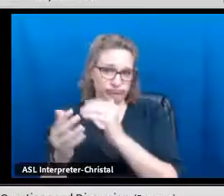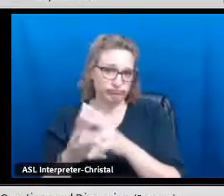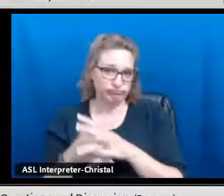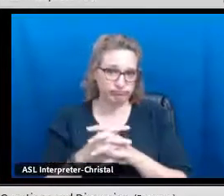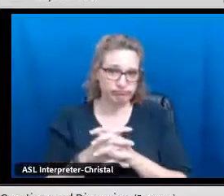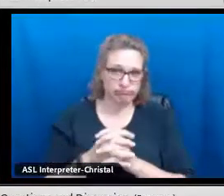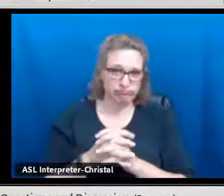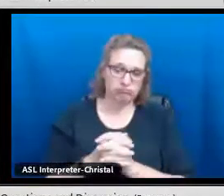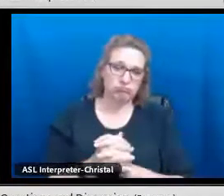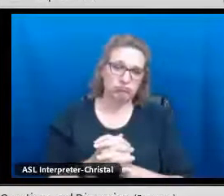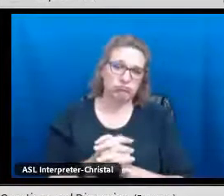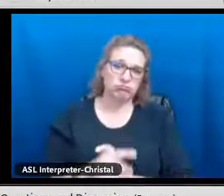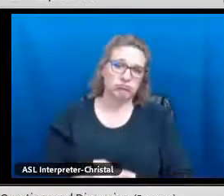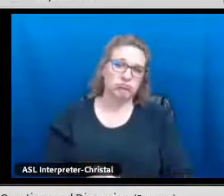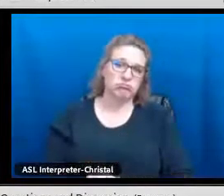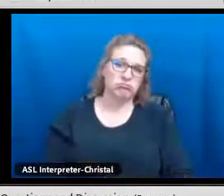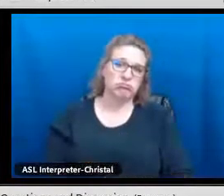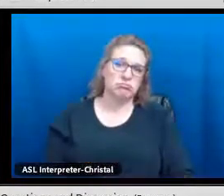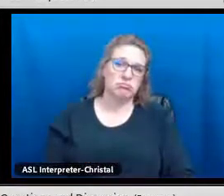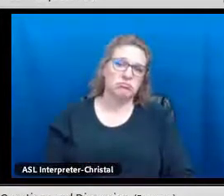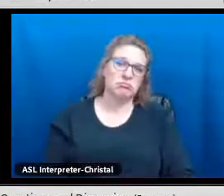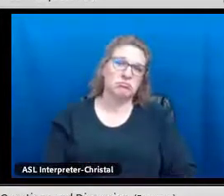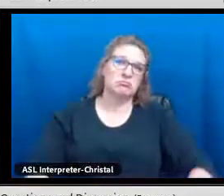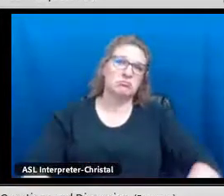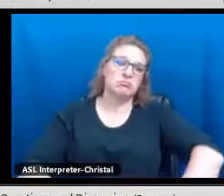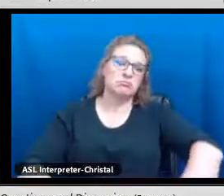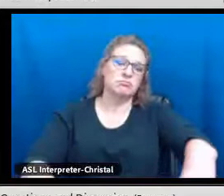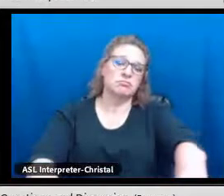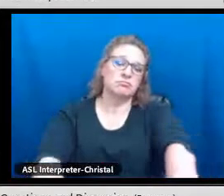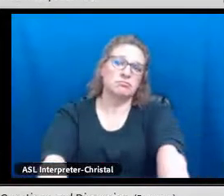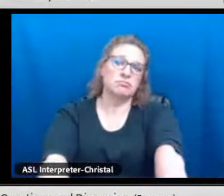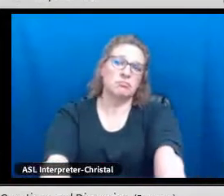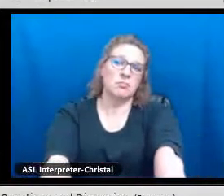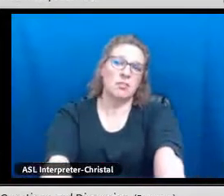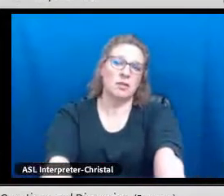Either related to your district as you've gone through this process or things that you've